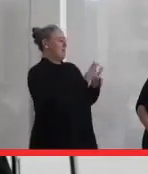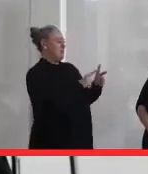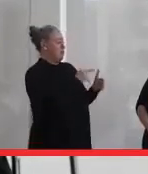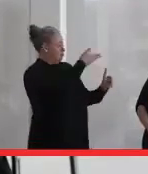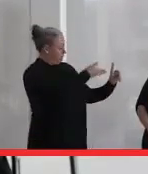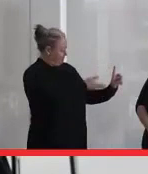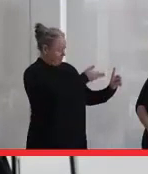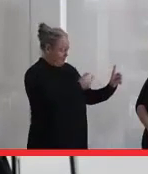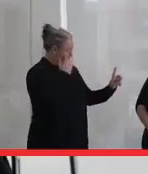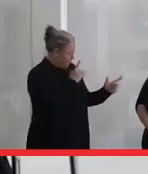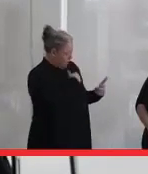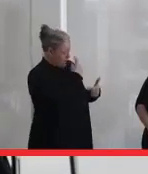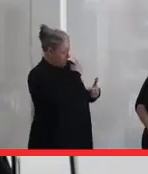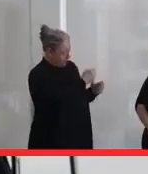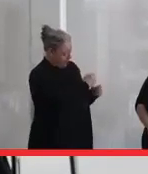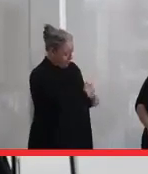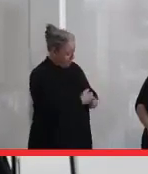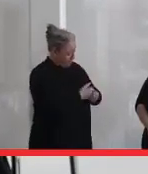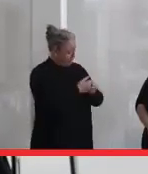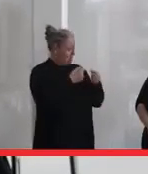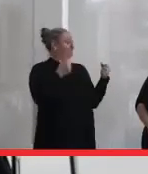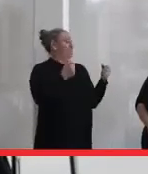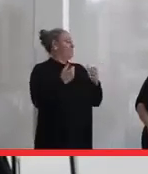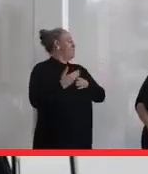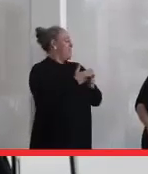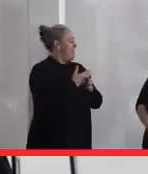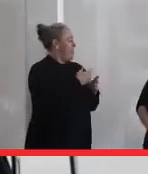you to tell us a little bit about yourself and who you are and where you come from.